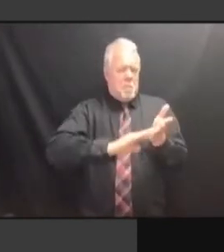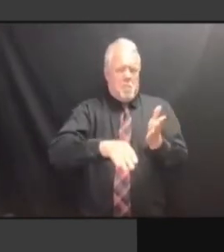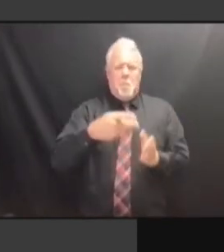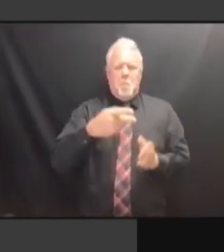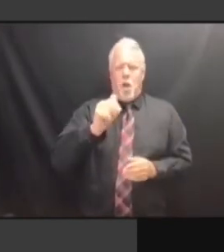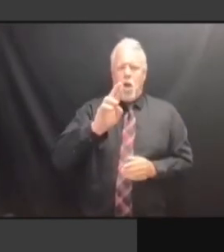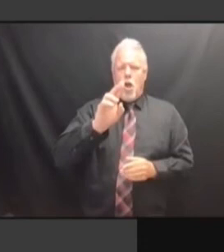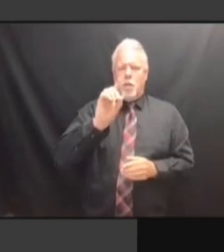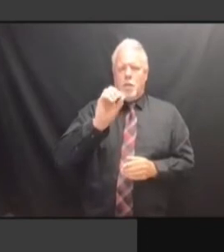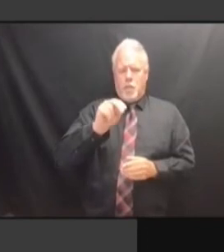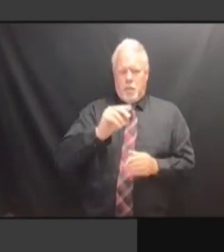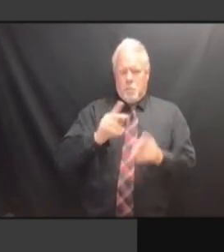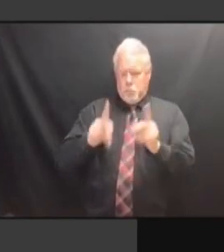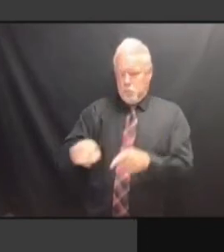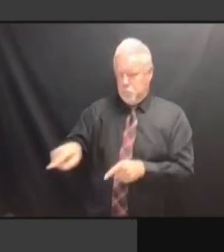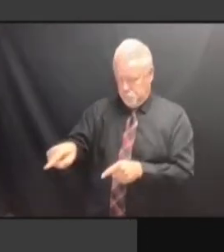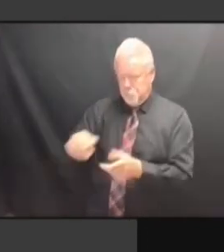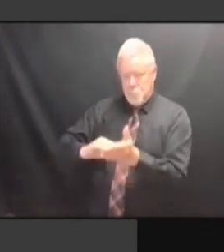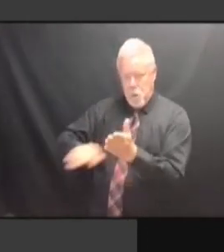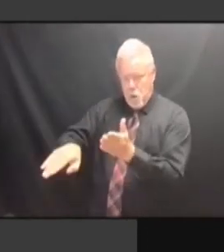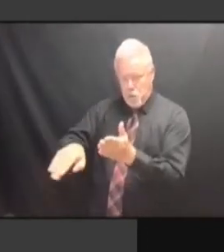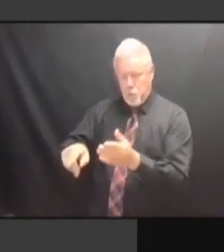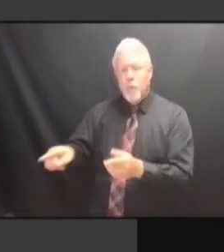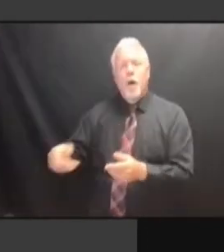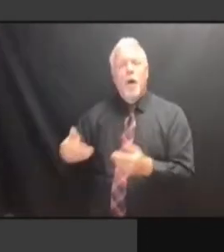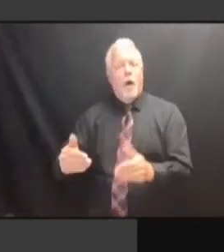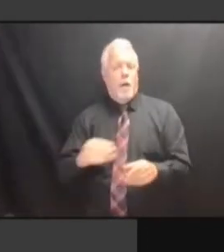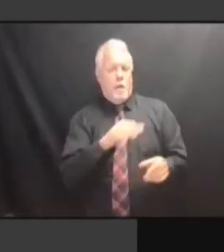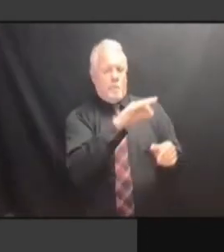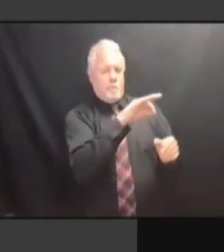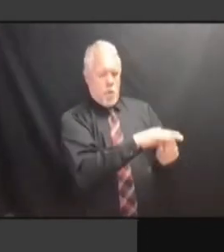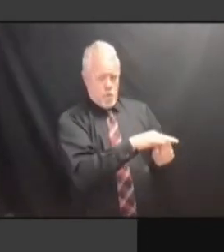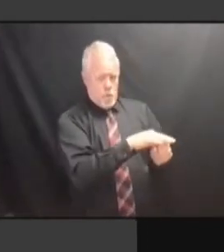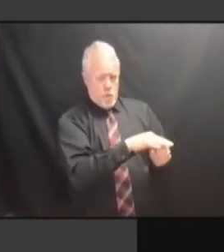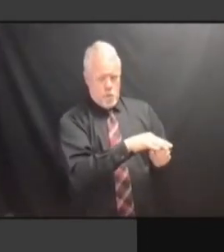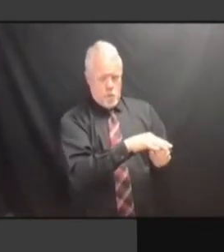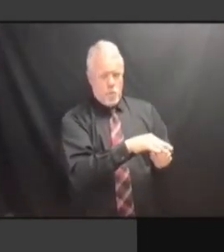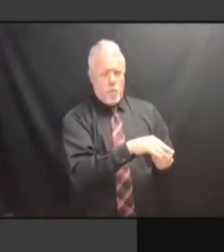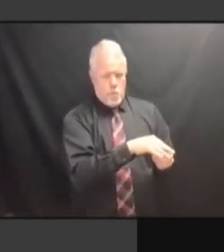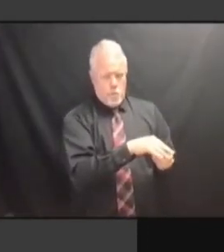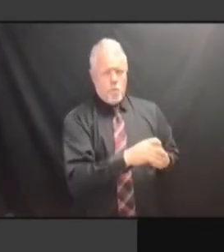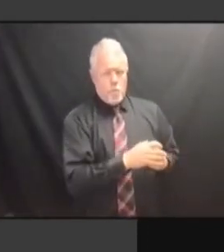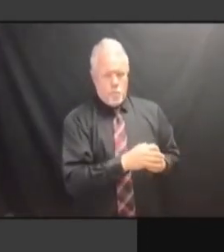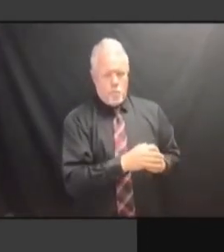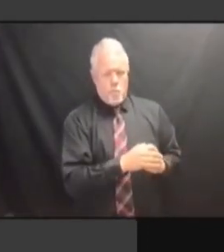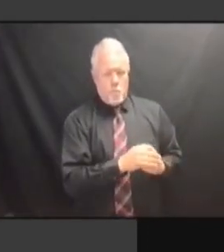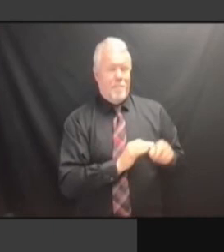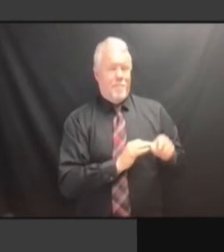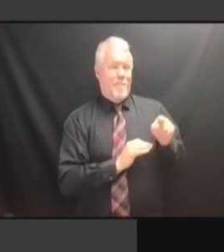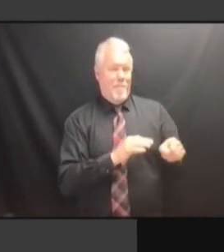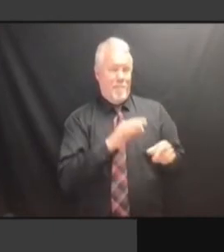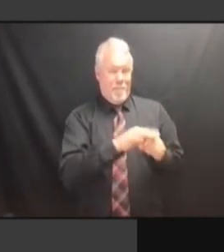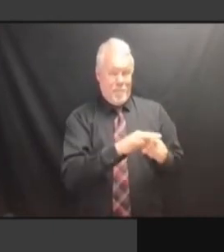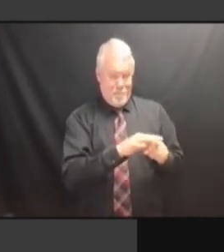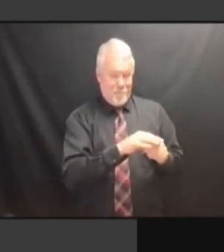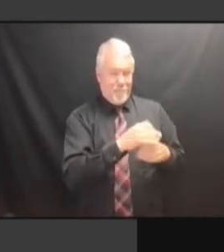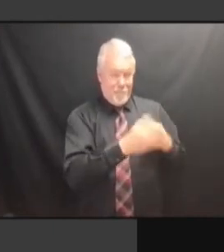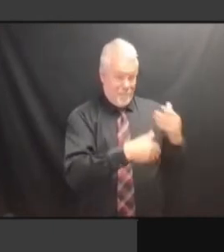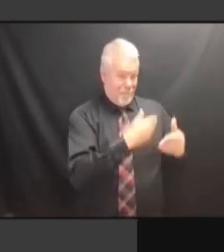REVOCATIONS. IT'S A VERY SIMILAR LIST REVOCATIONS. IT'S A VERY SIMILAR LIST THAT REVOCATIONS. IT'S A VERY SIMILAR LIST THAT WE IT'S A VERY SIMILAR LIST THAT WE IT'S A VERY SIMILAR LIST THAT WE STILL IT'S A VERY SIMILAR LIST THAT WE STILL NEED. STILL NEED. STILL NEED. THE STILL NEED. THE ISSUE STILL NEED. THE ISSUE NOW STILL NEED. THE ISSUE NOW IS STILL NEED. THE ISSUE NOW IS JUST STILL NEED. THE ISSUE NOW IS JUST MORE THE ISSUE NOW IS JUST MORE THE ISSUE NOW IS JUST MORE BINARY, THE ISSUE NOW IS JUST MORE BINARY, EITHER THE ISSUE NOW IS JUST MORE BINARY, EITHER YOU'RE THE ISSUE NOW IS JUST MORE BINARY, EITHER YOU'RE IN THE ISSUE NOW IS JUST MORE BINARY, EITHER YOU'RE IN OR BINARY, EITHER YOU'RE IN OR BINARY, EITHER YOU'RE IN OR YOU'RE BINARY, EITHER YOU'RE IN OR YOU'RE OUT.